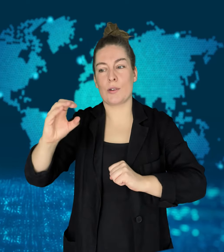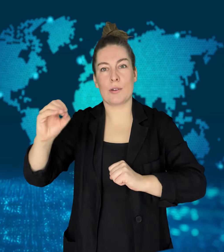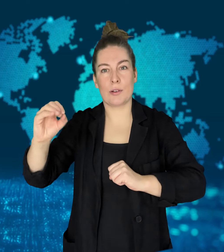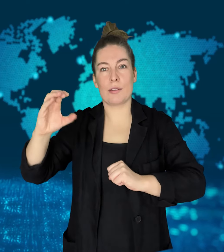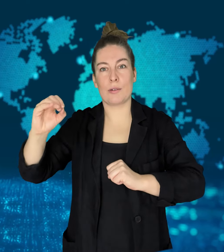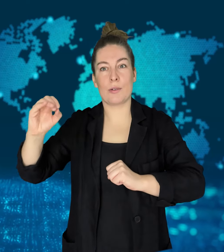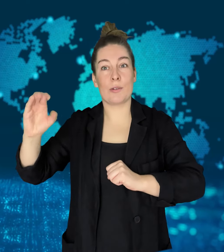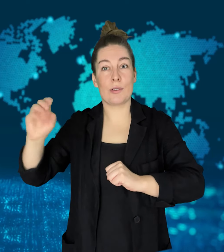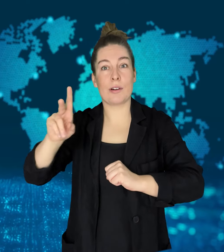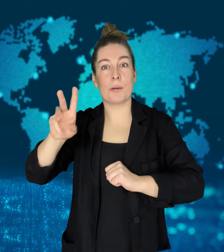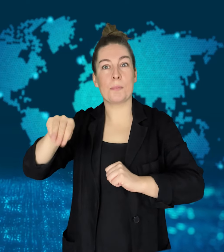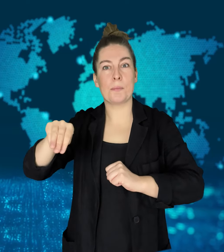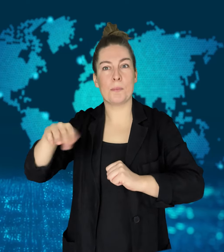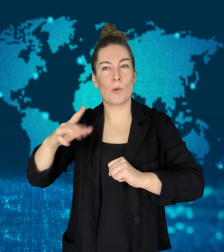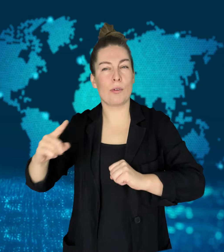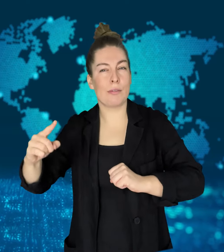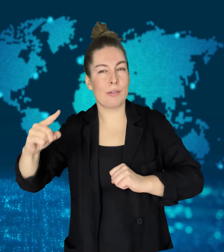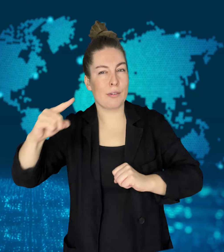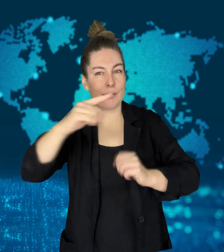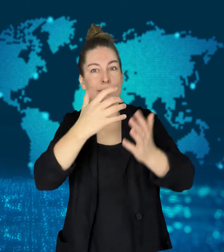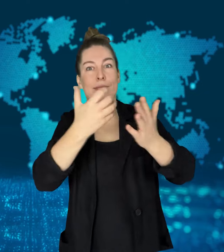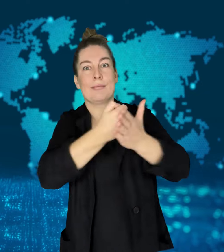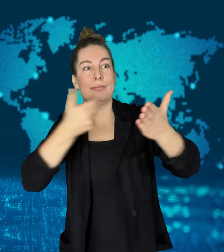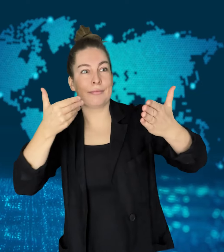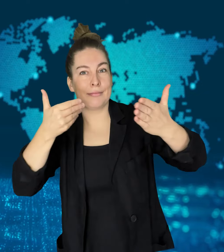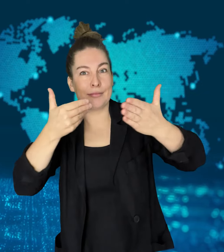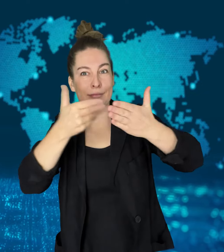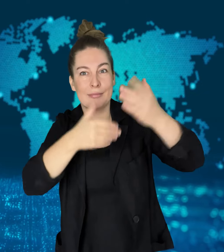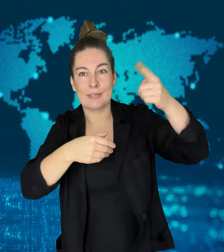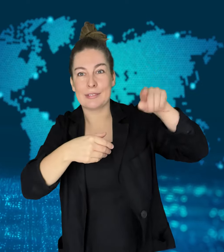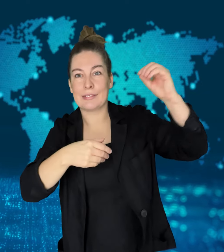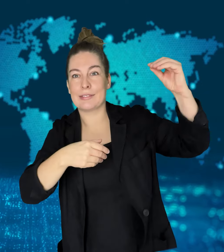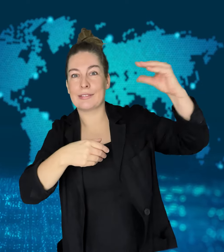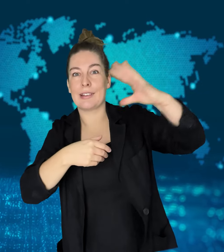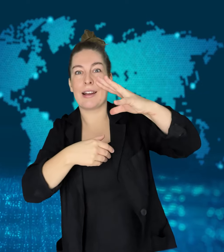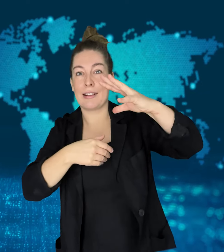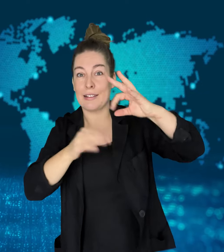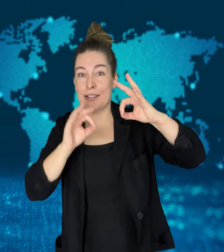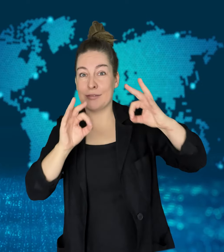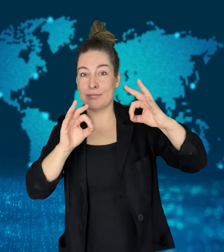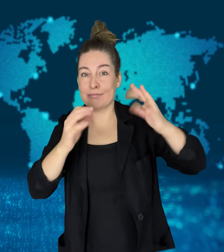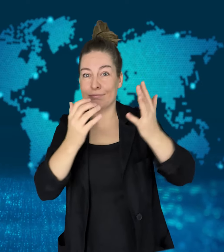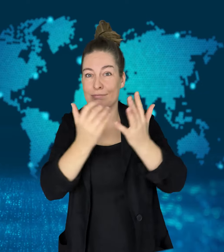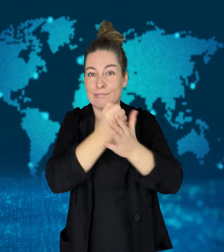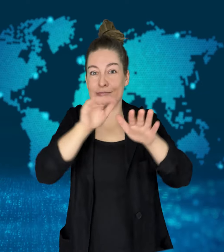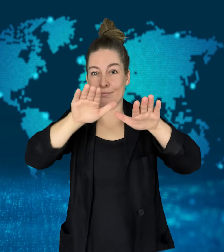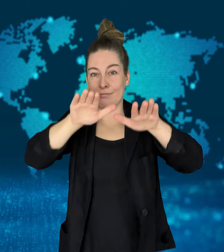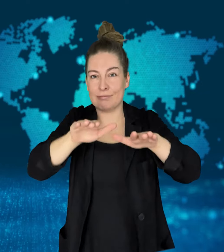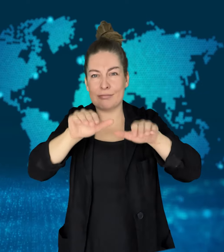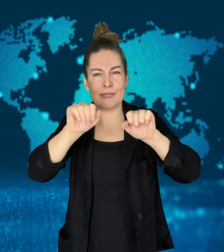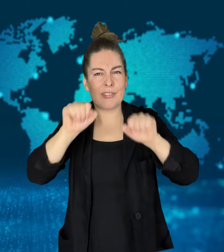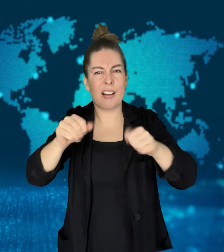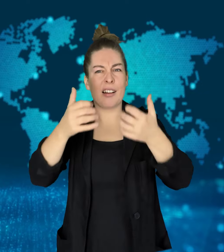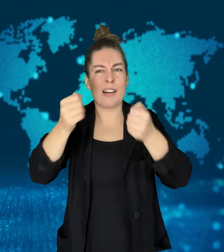It will measure and observe the sun. An array of instruments will